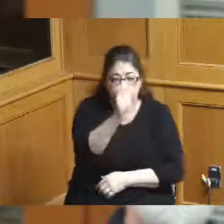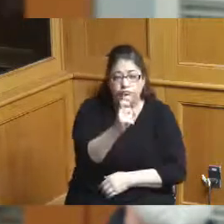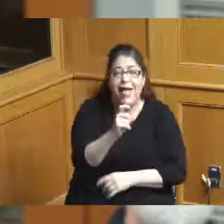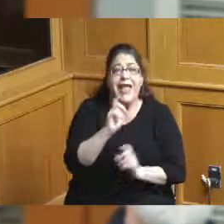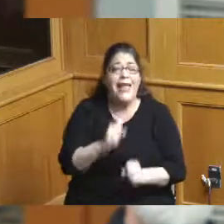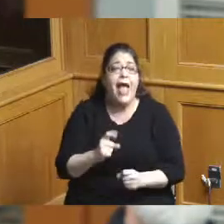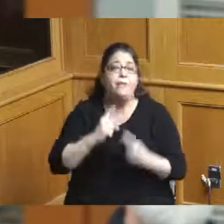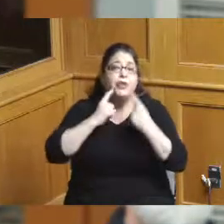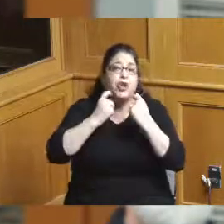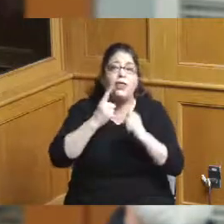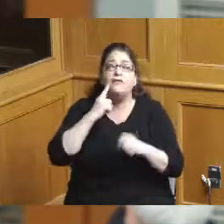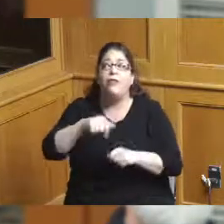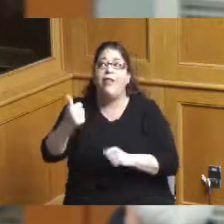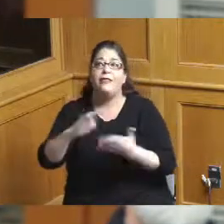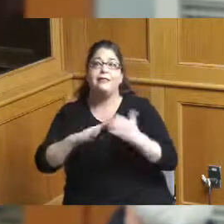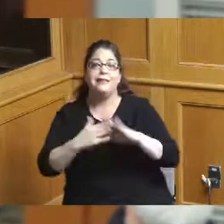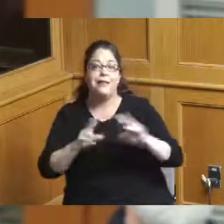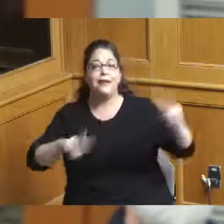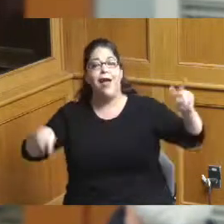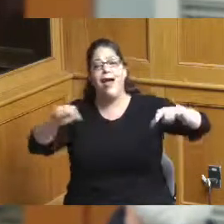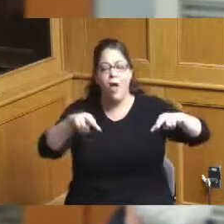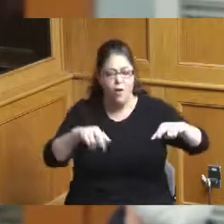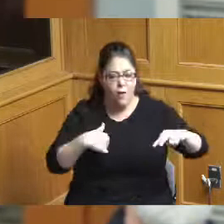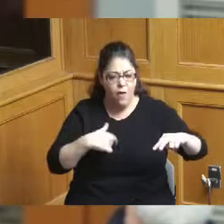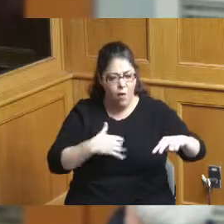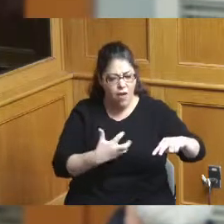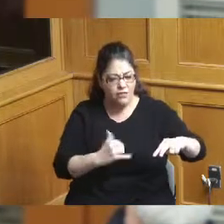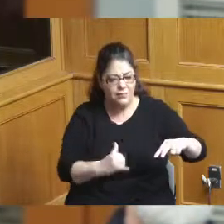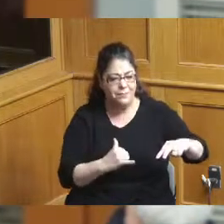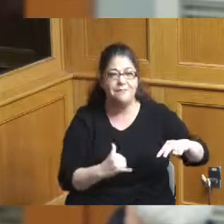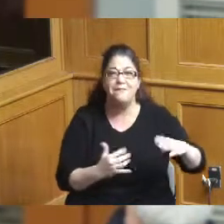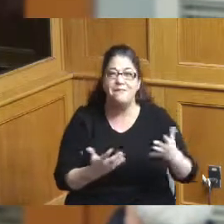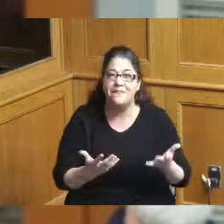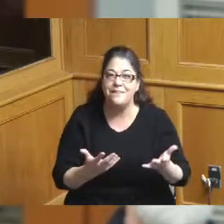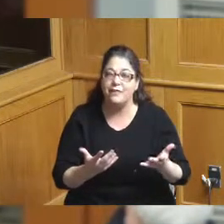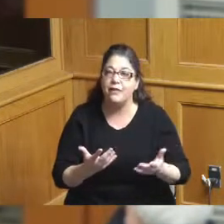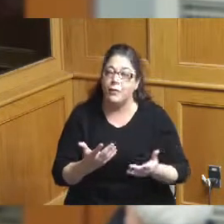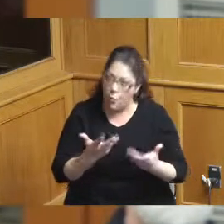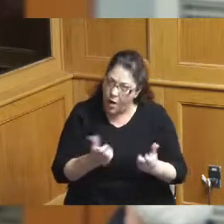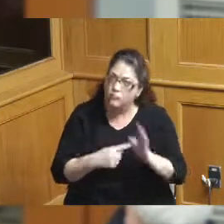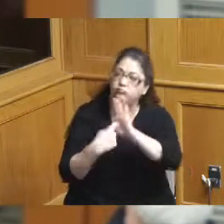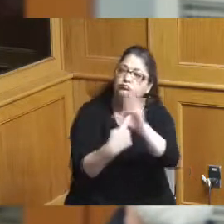country over the past several months we've been in conversations with city county civic leaders